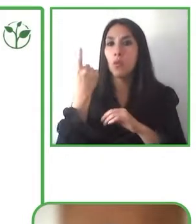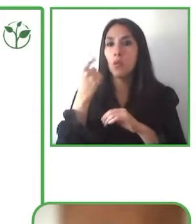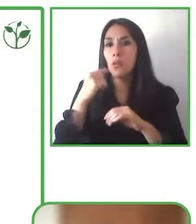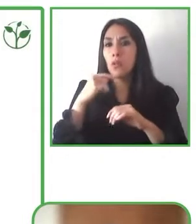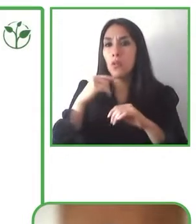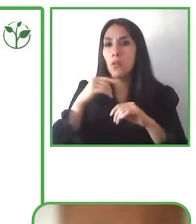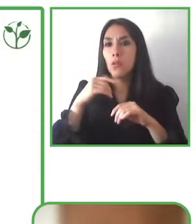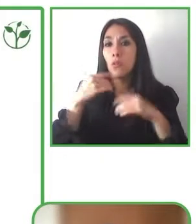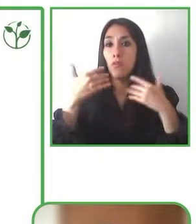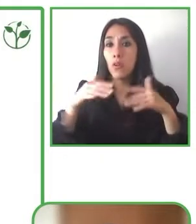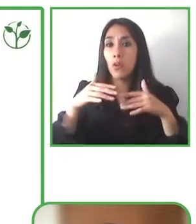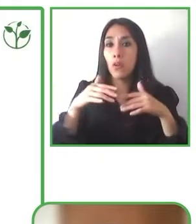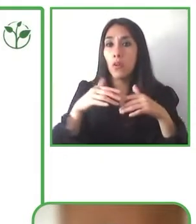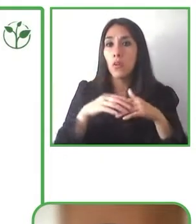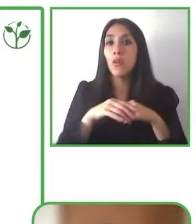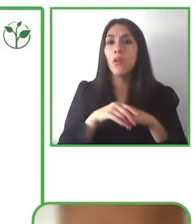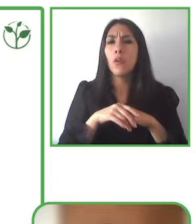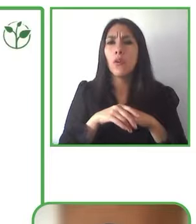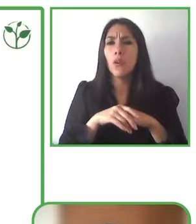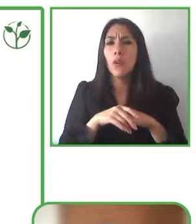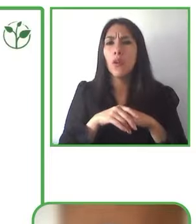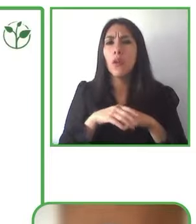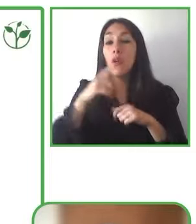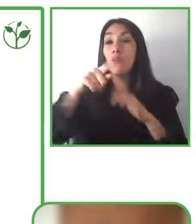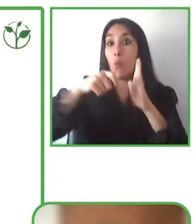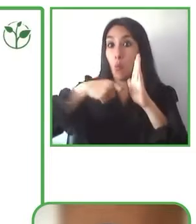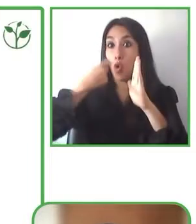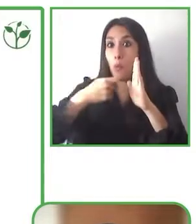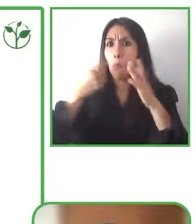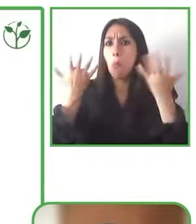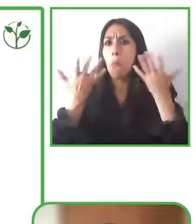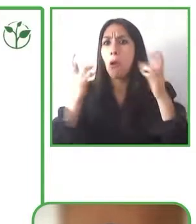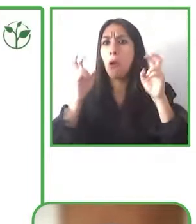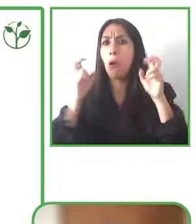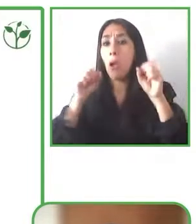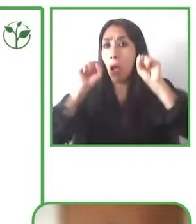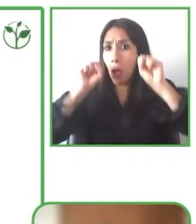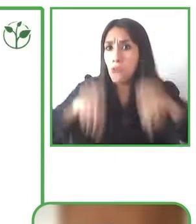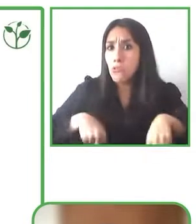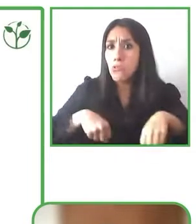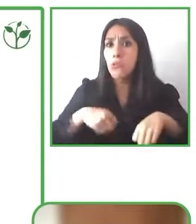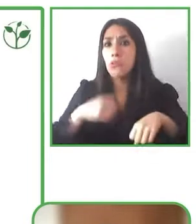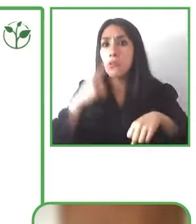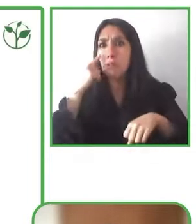one of these new projects we provide and we measure quantitatively and